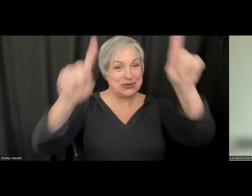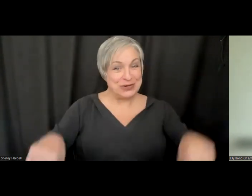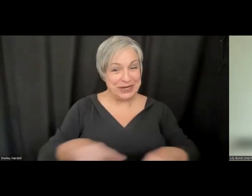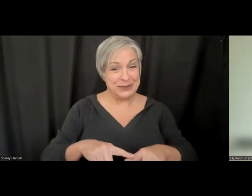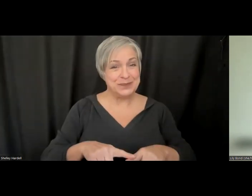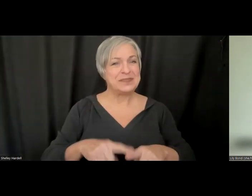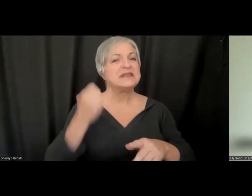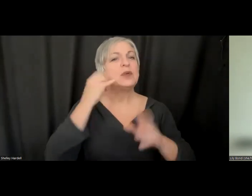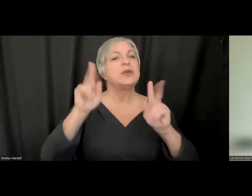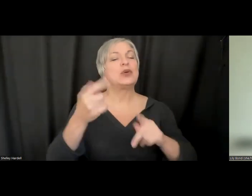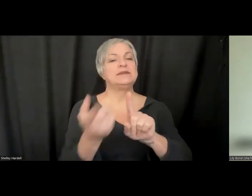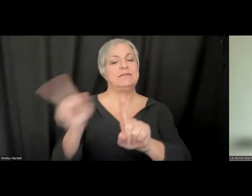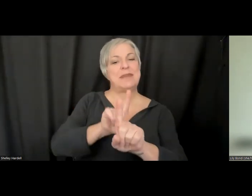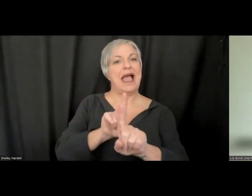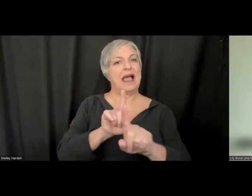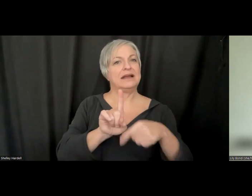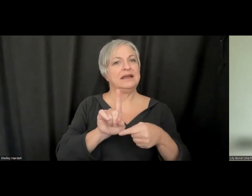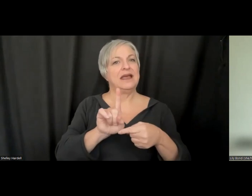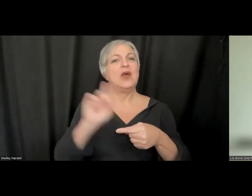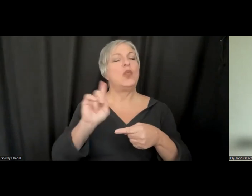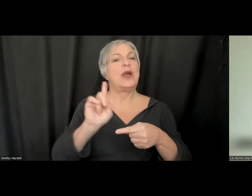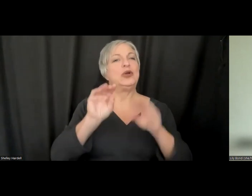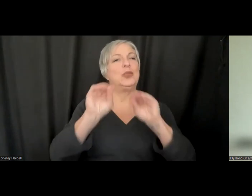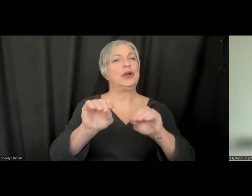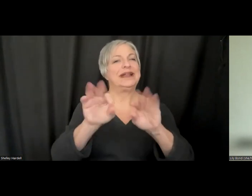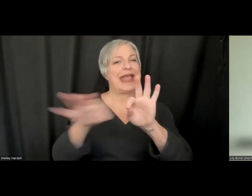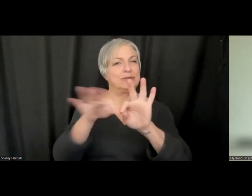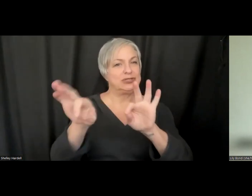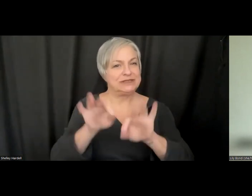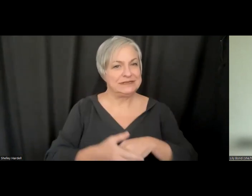you, where those captions go, what happens if there are